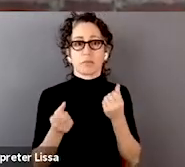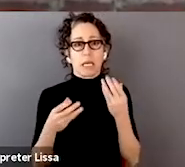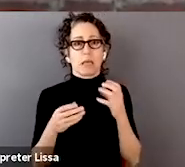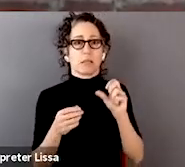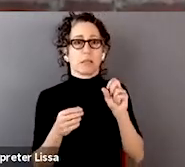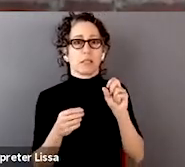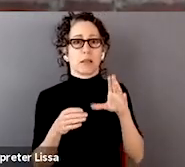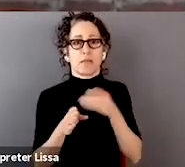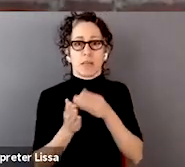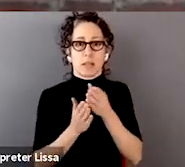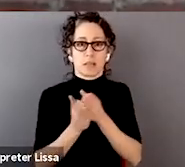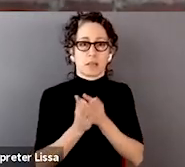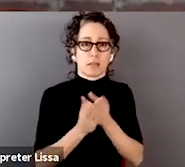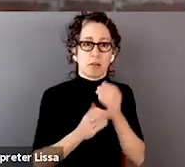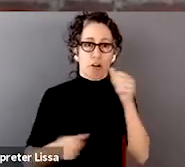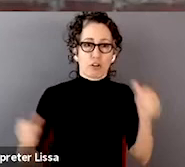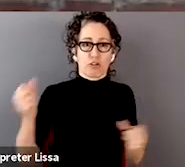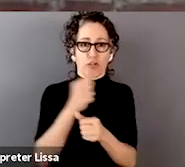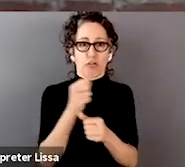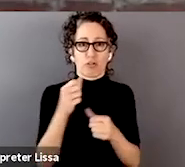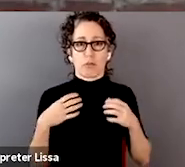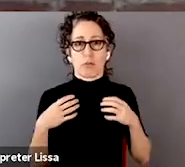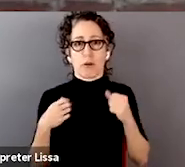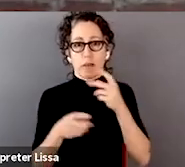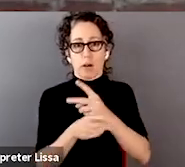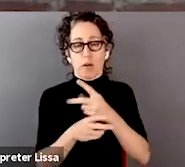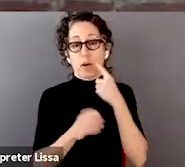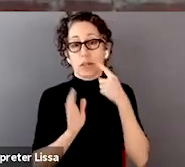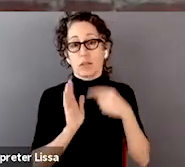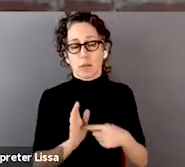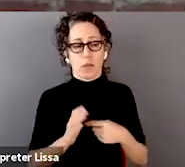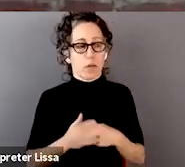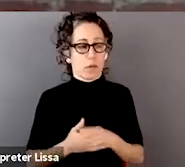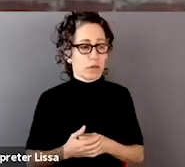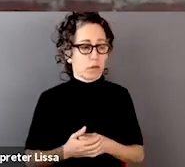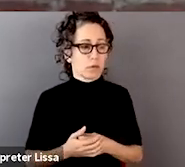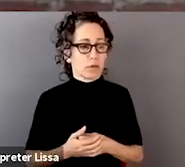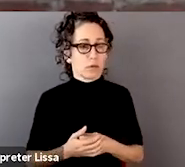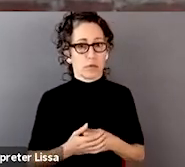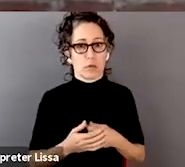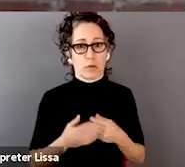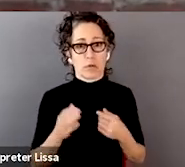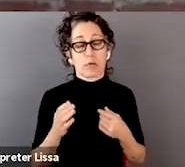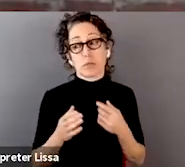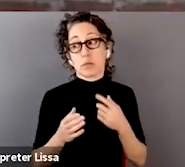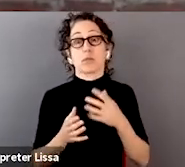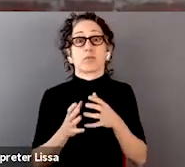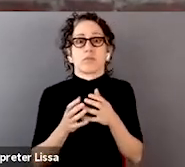are most interesting. For example, I know that there's a lot of, I know there's a lot of resources from a lot of places,